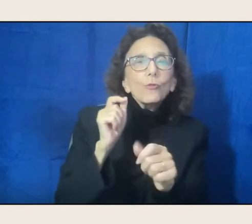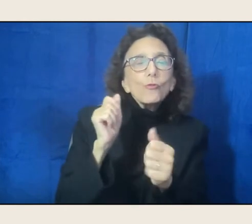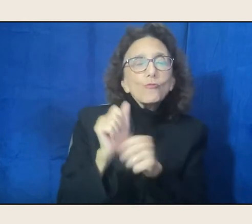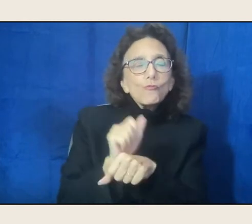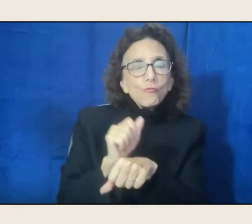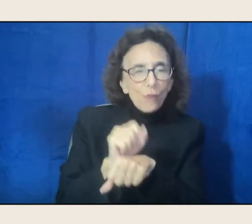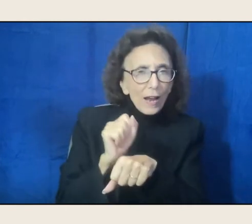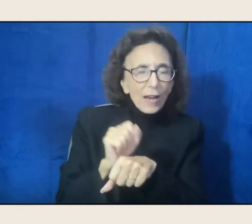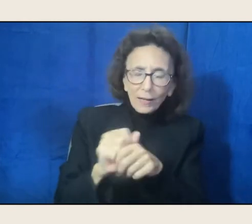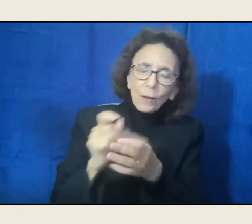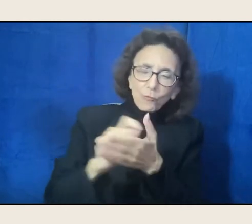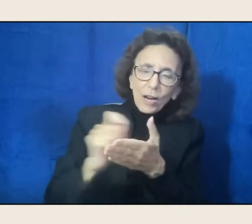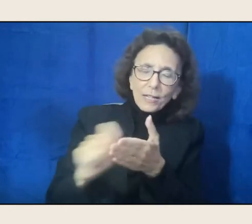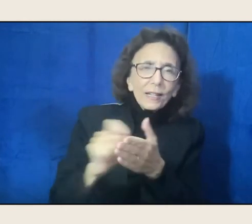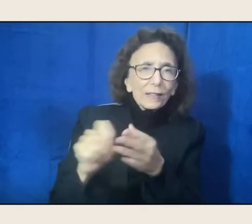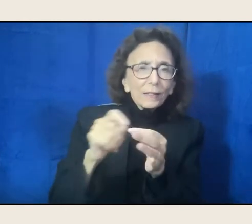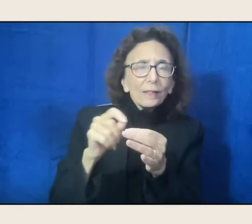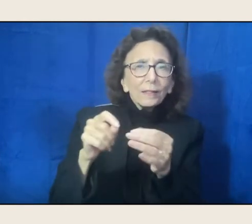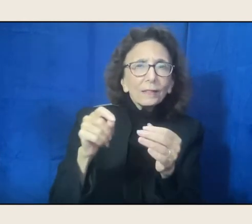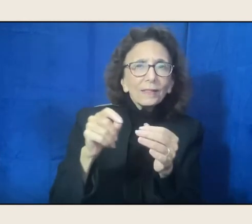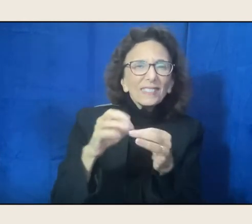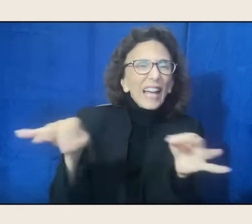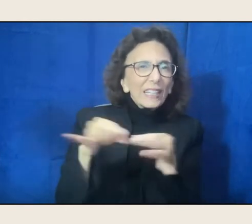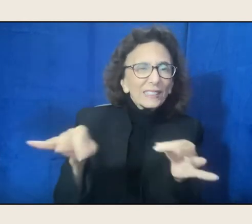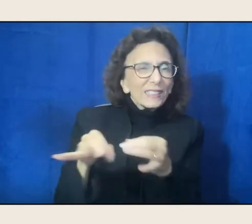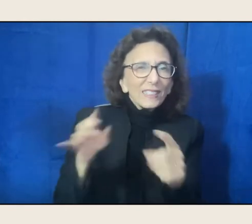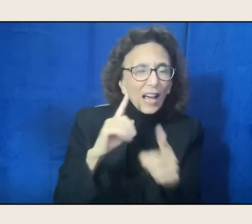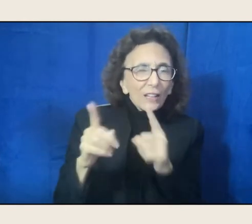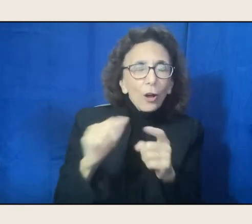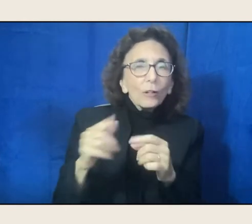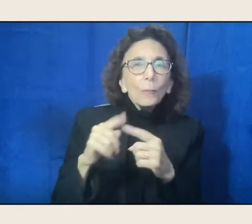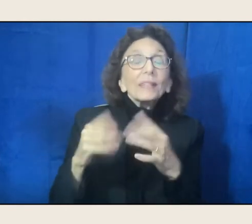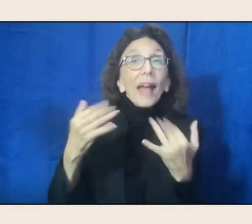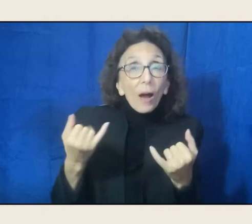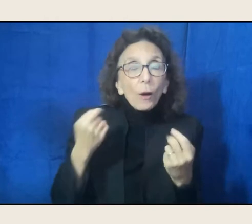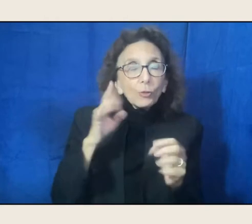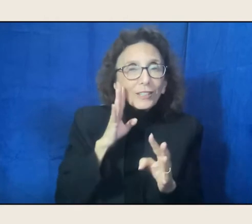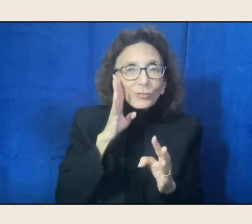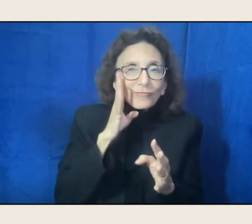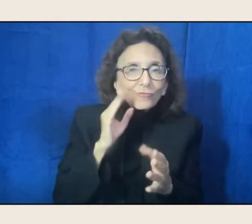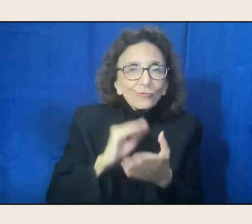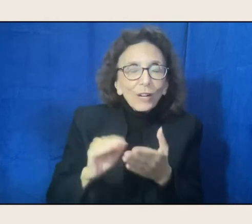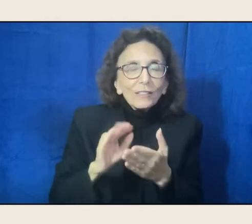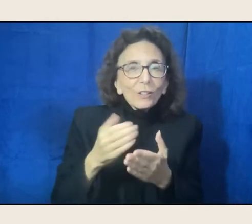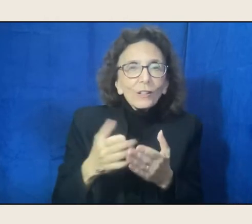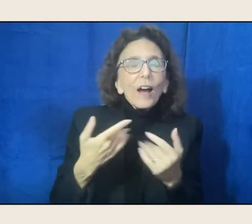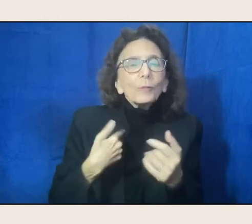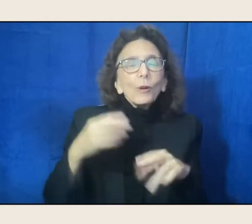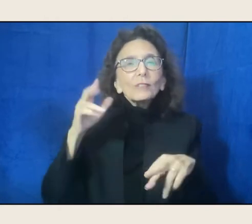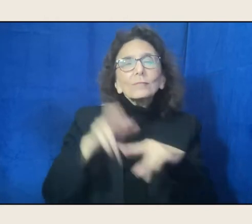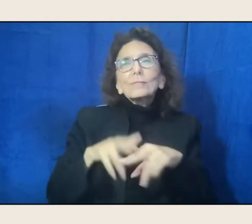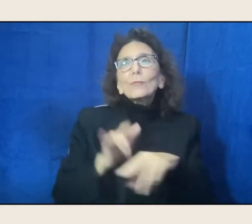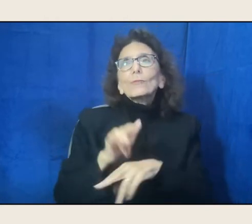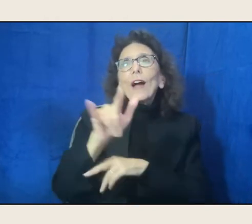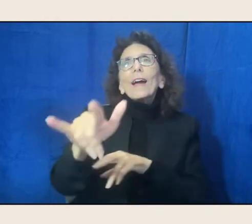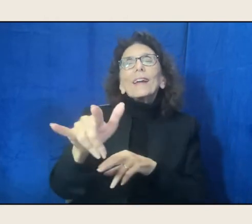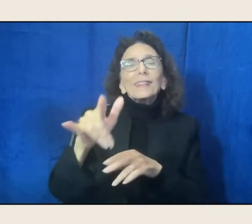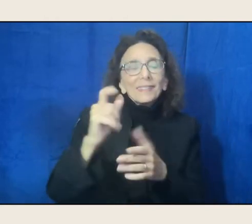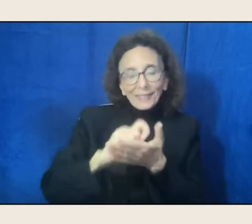and I'm in the thick of that. I've been trying to write on airplanes, but I don't know about that for that.